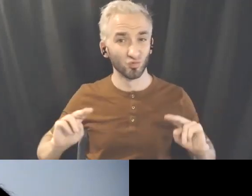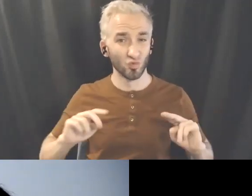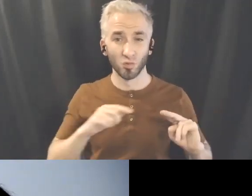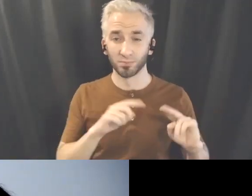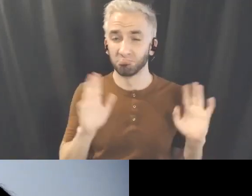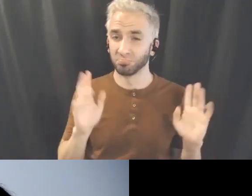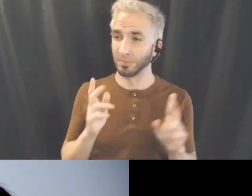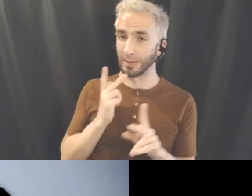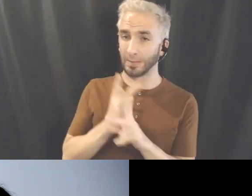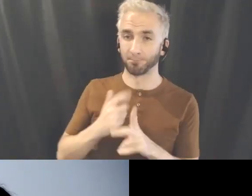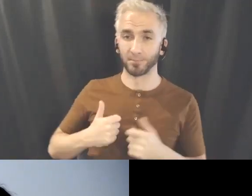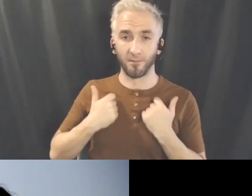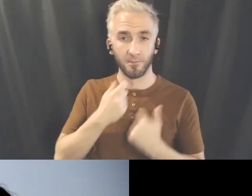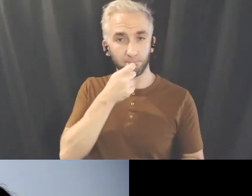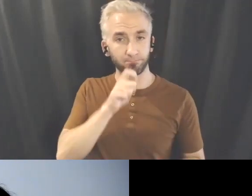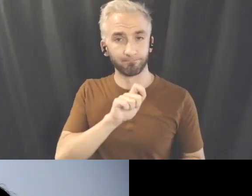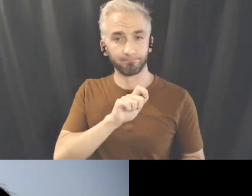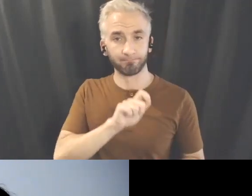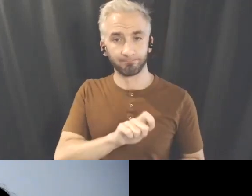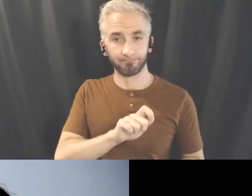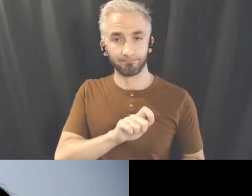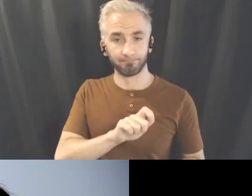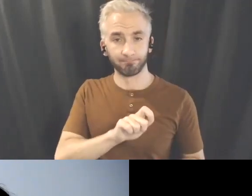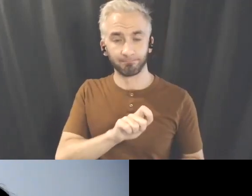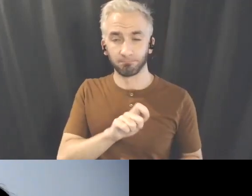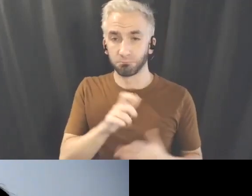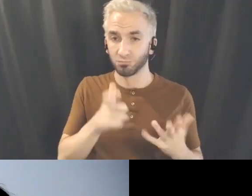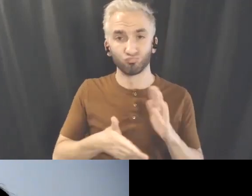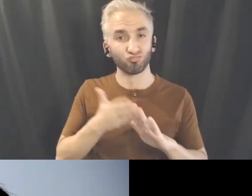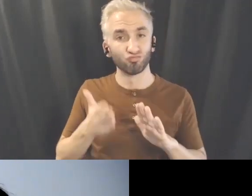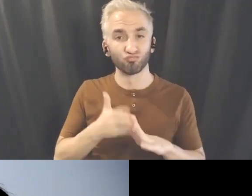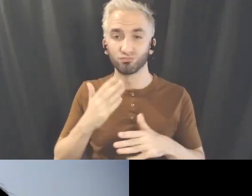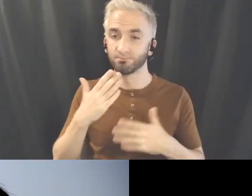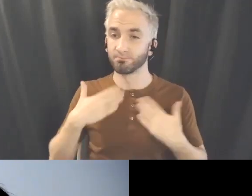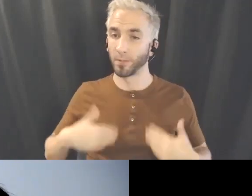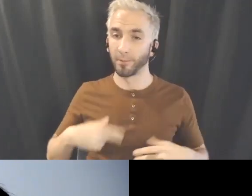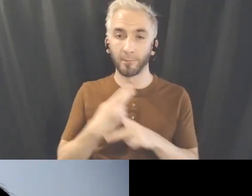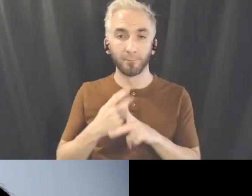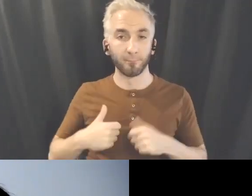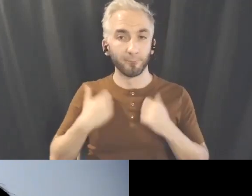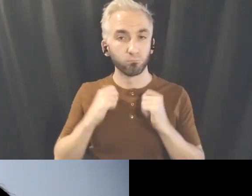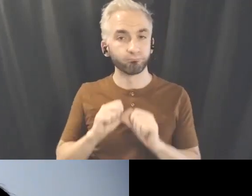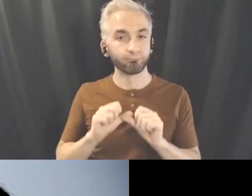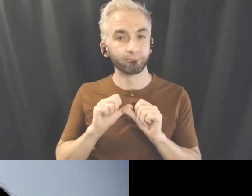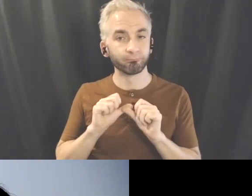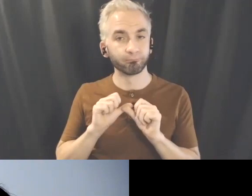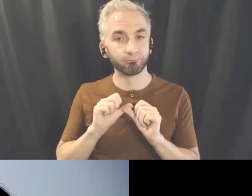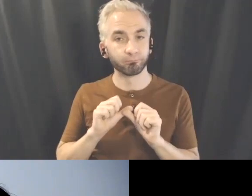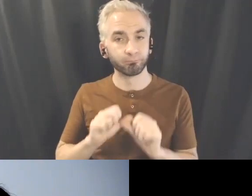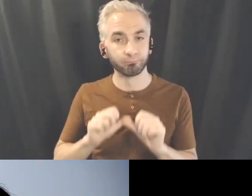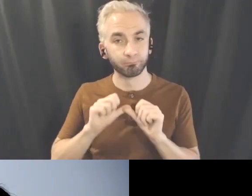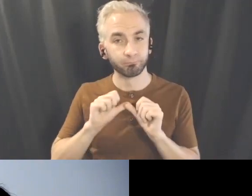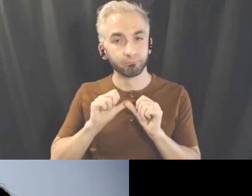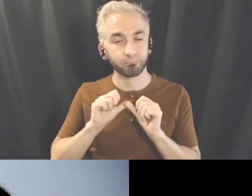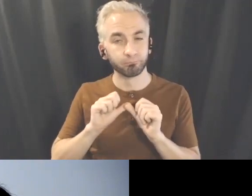you, it's keeping his body together running, breathing.